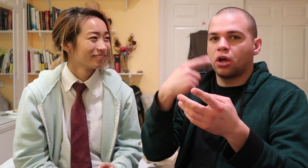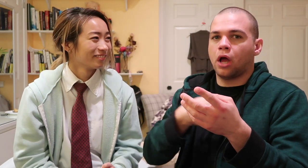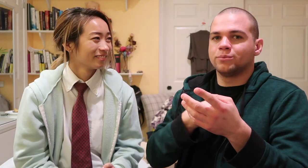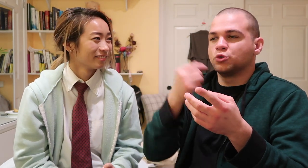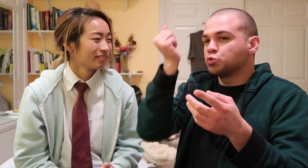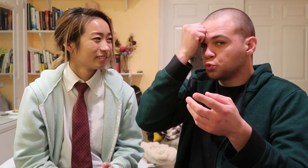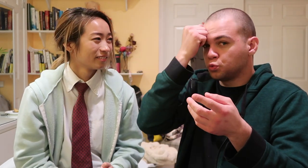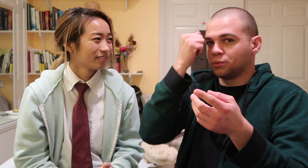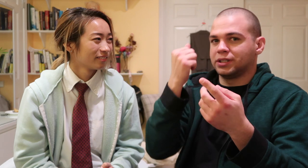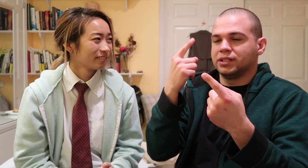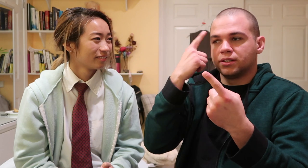and he thought I was stupid